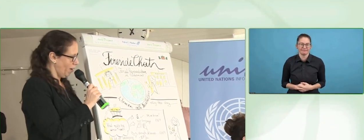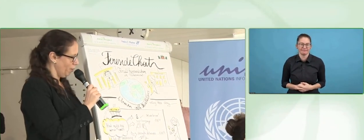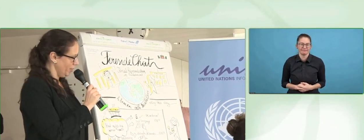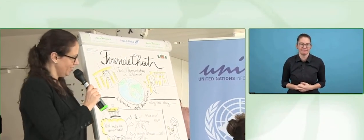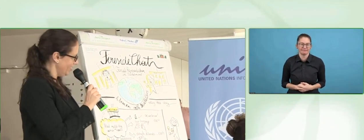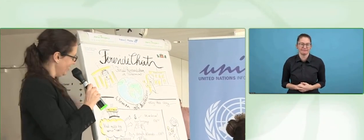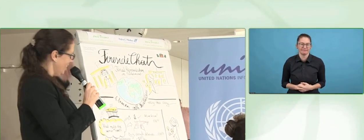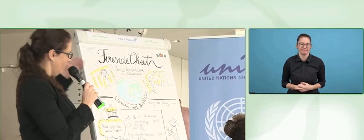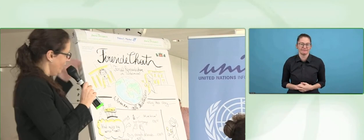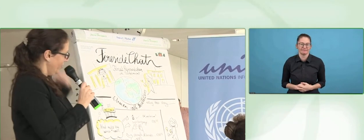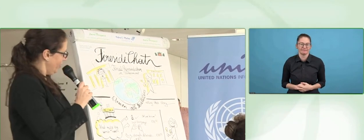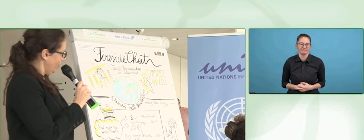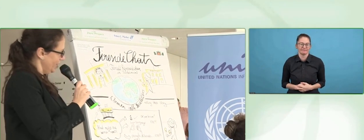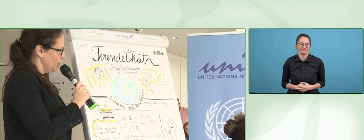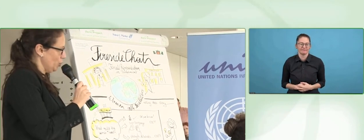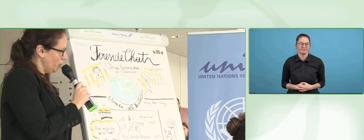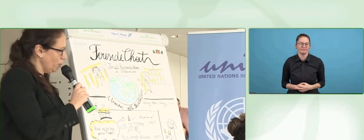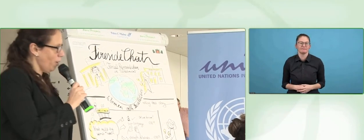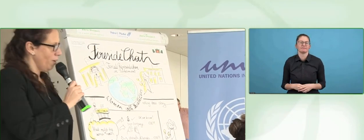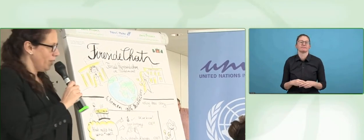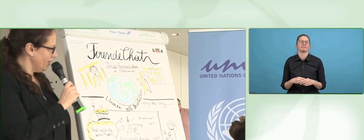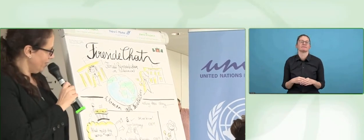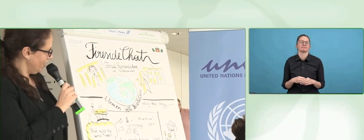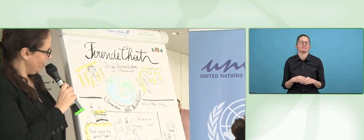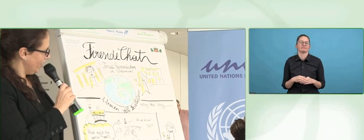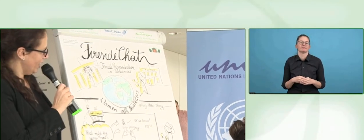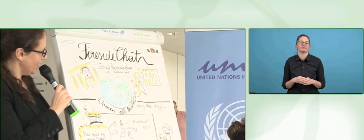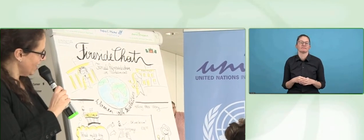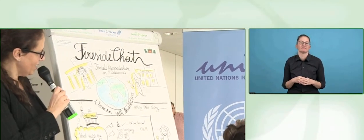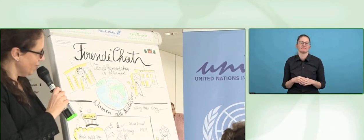Parliament, European Parliament and Knesset.